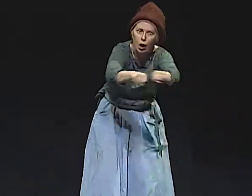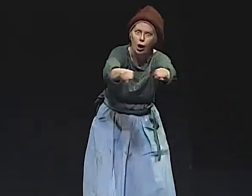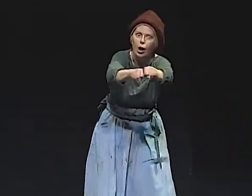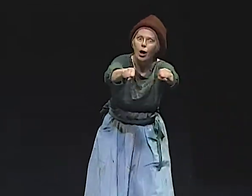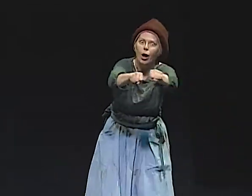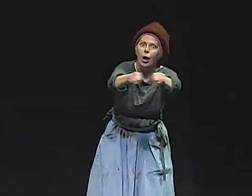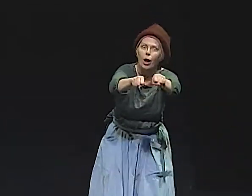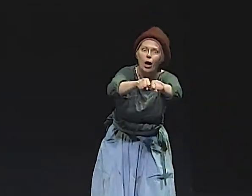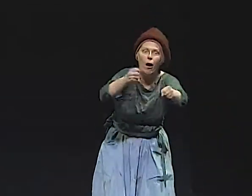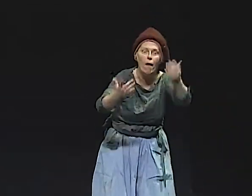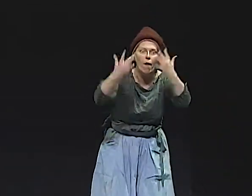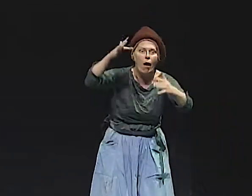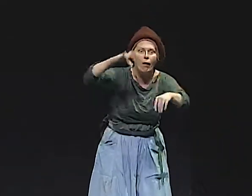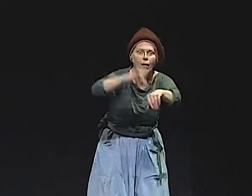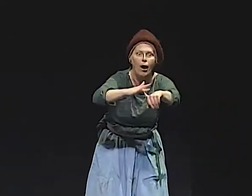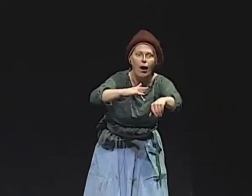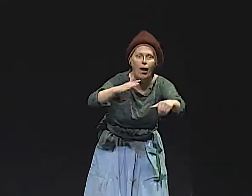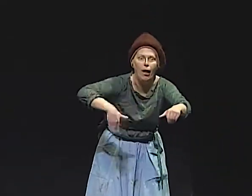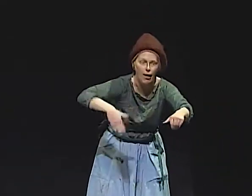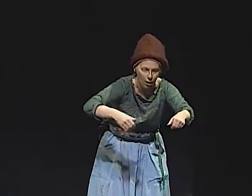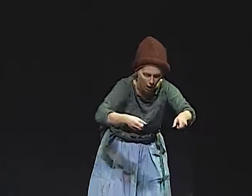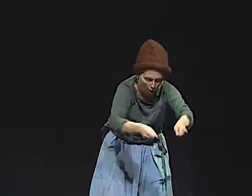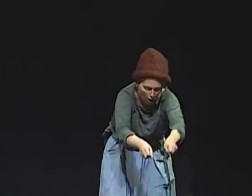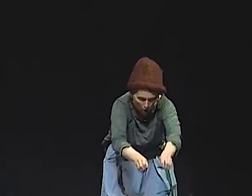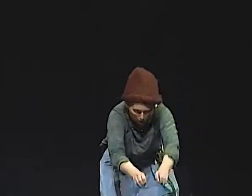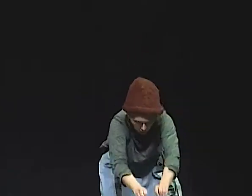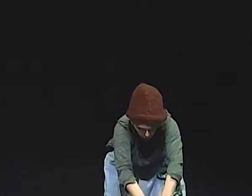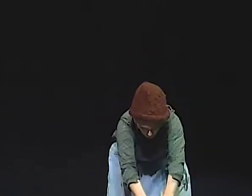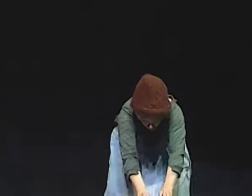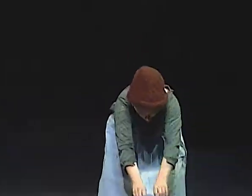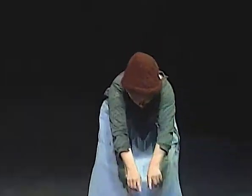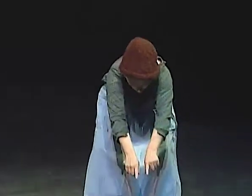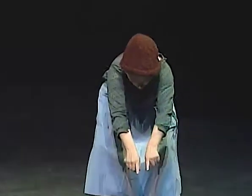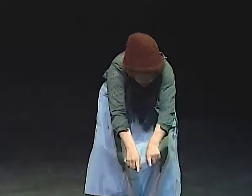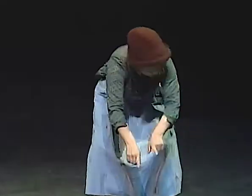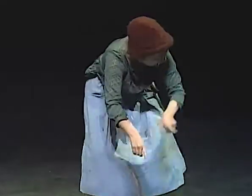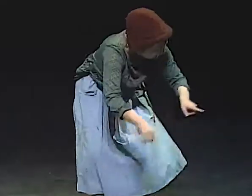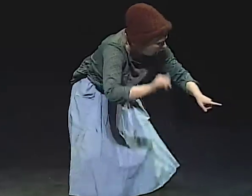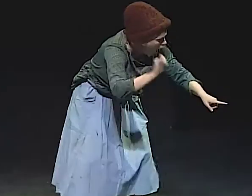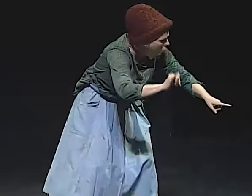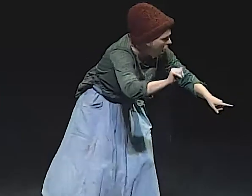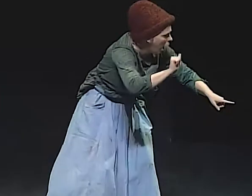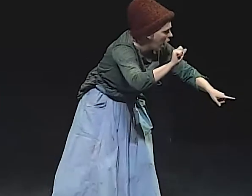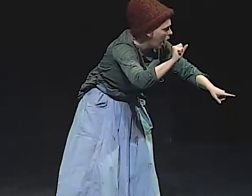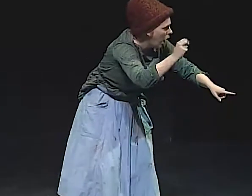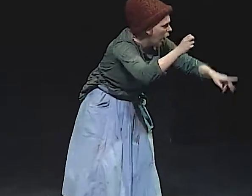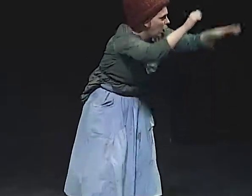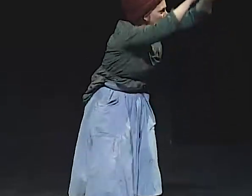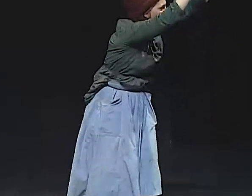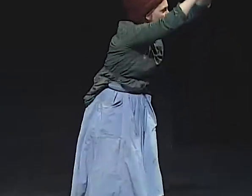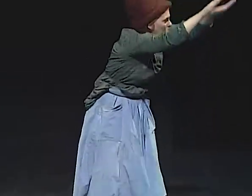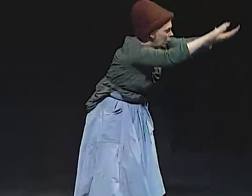AND I WAS ABLE TO GET A PAIR OF SHOES OUT FROM THE BACK THAT HAD NOT BEEN TOUCHED BY THE FIRE. IT'S A MIRACLE.